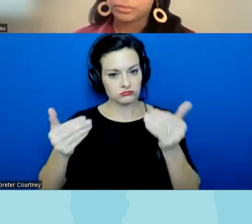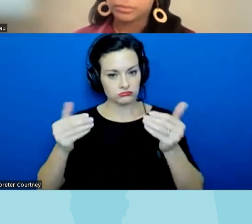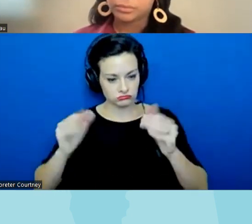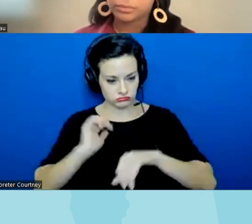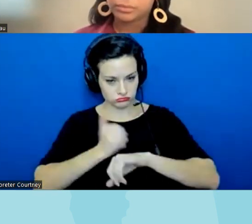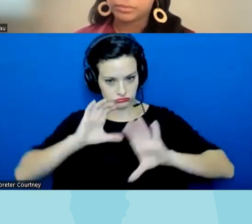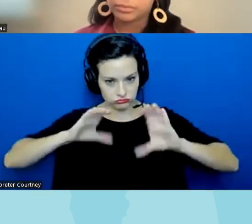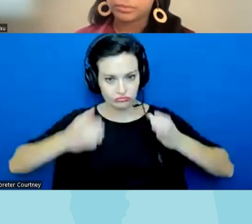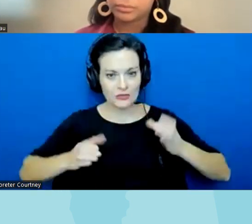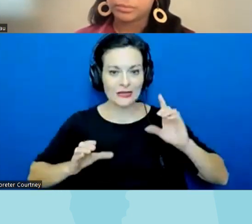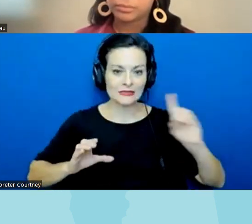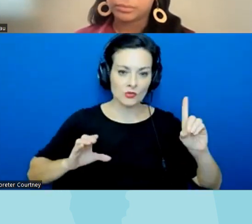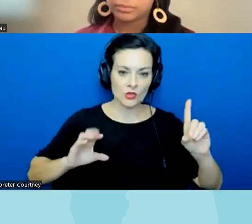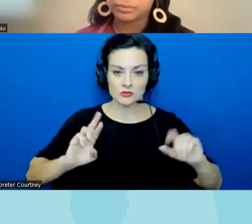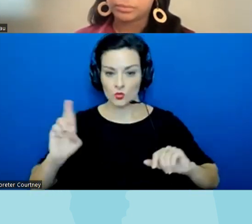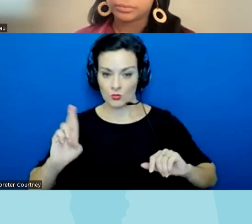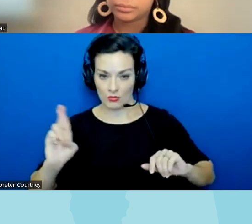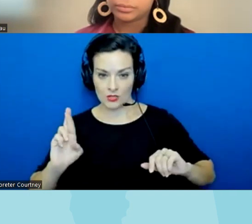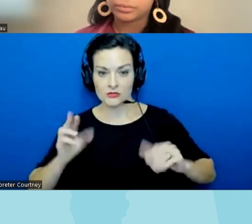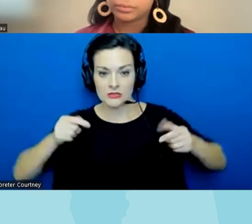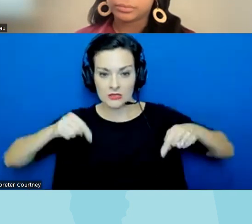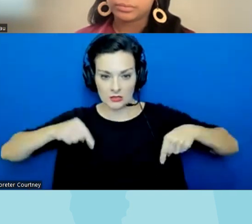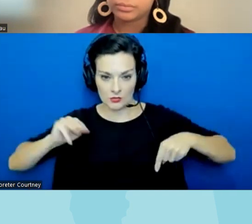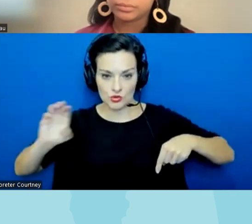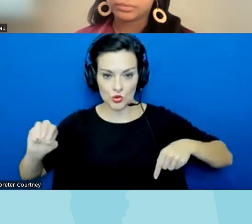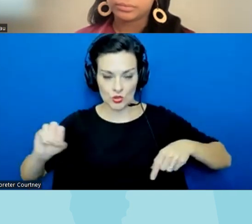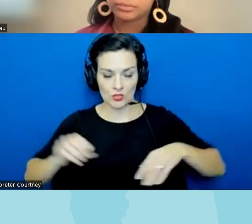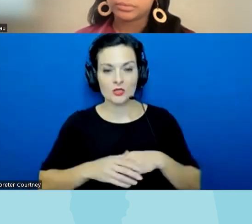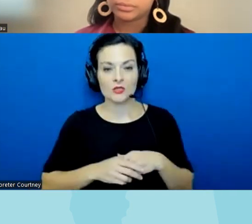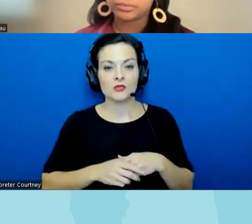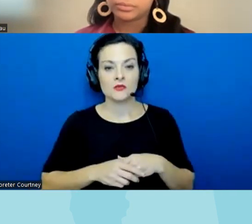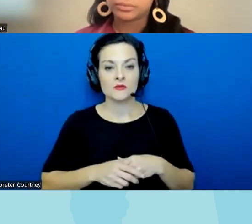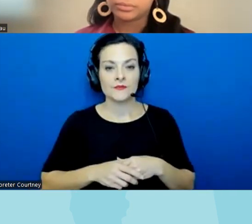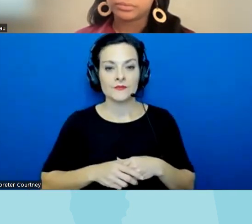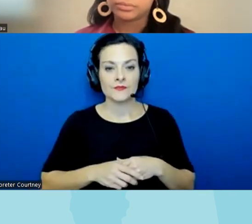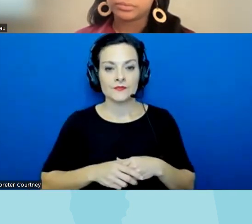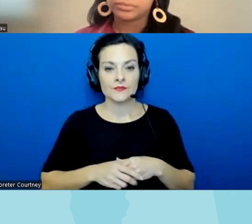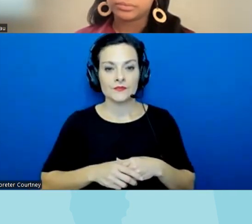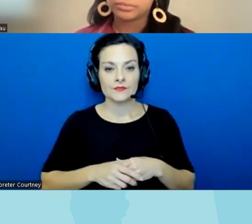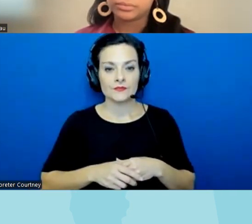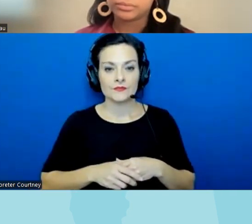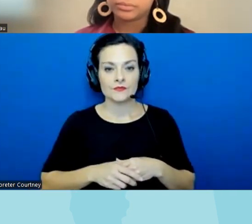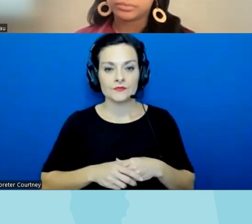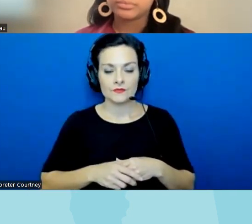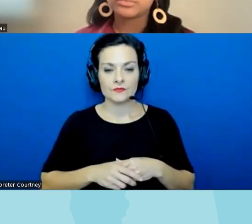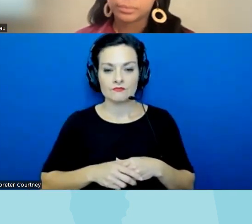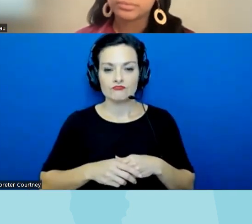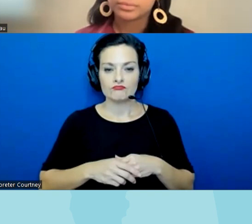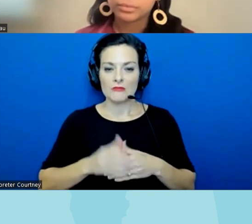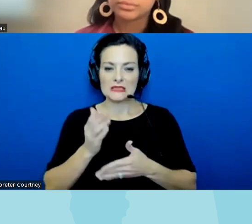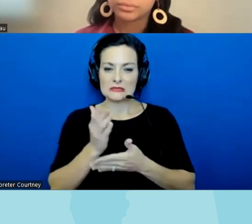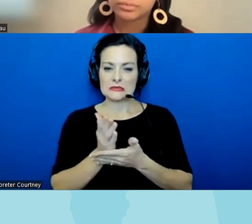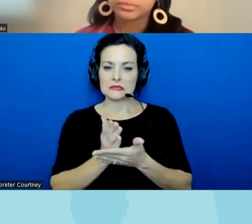Democrats and Republicans in Missouri to um to to place some limits uh some some really